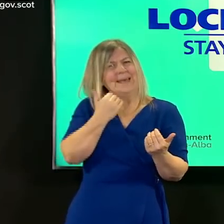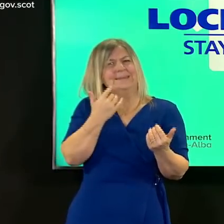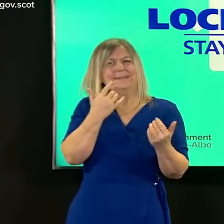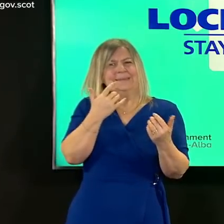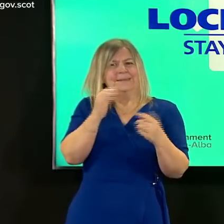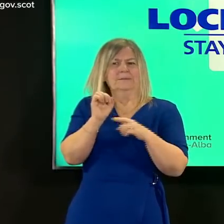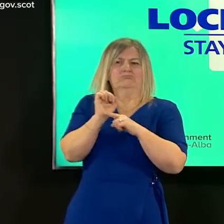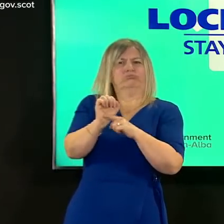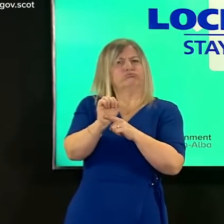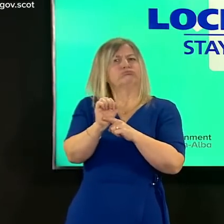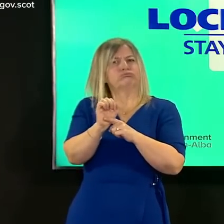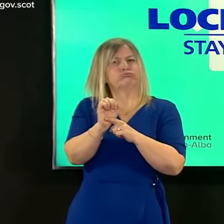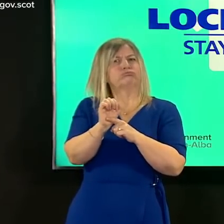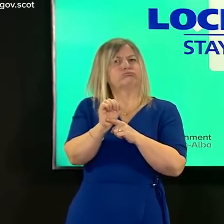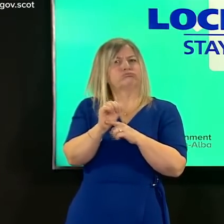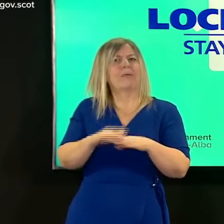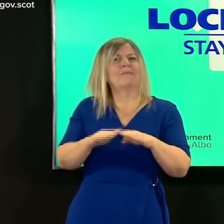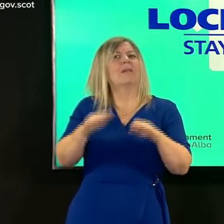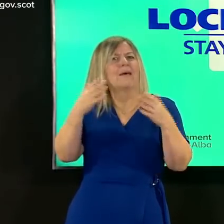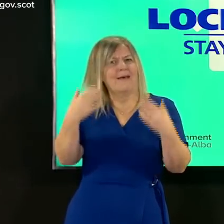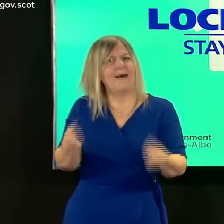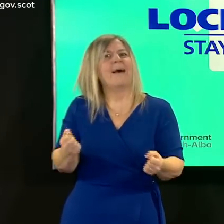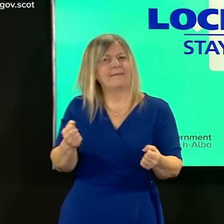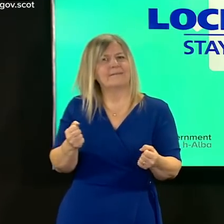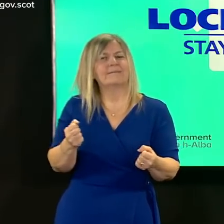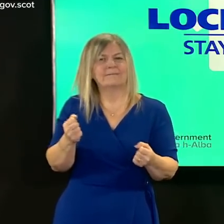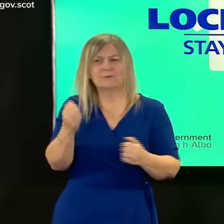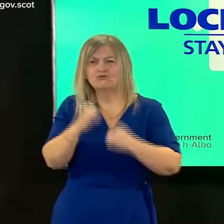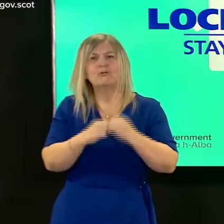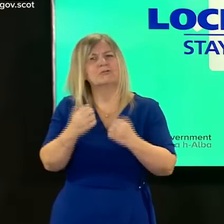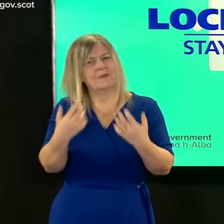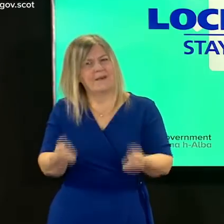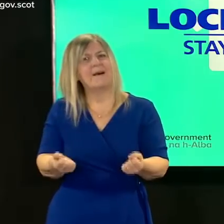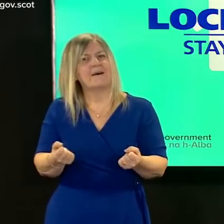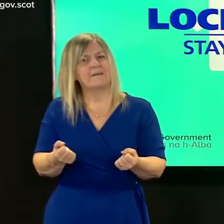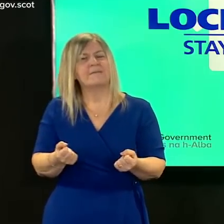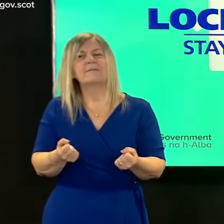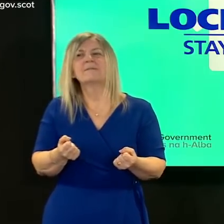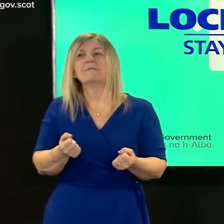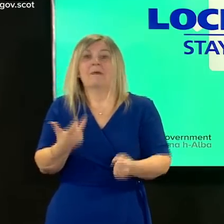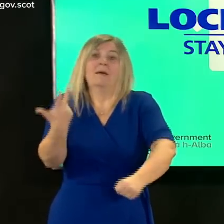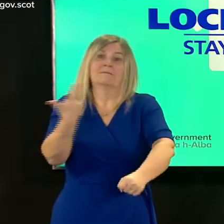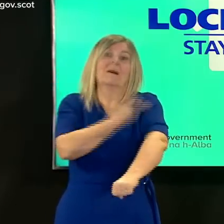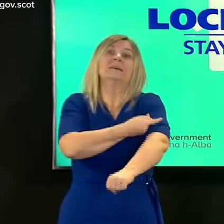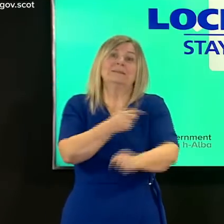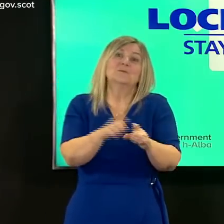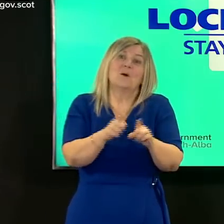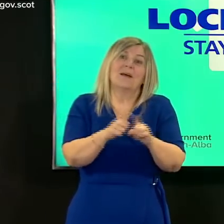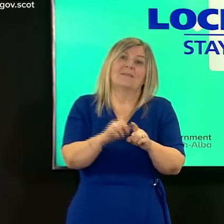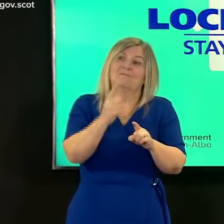which we touched on in an earlier answer and of course the vaccination program now going back in